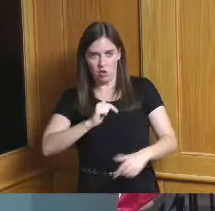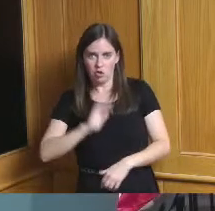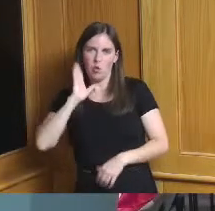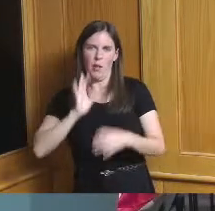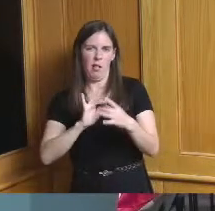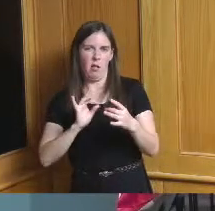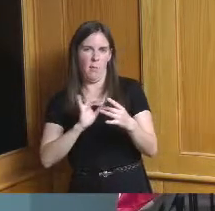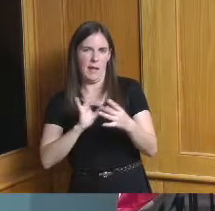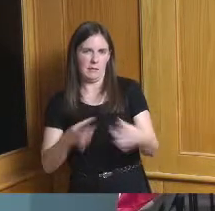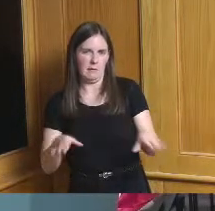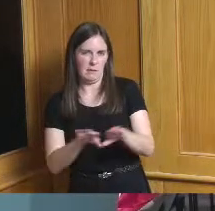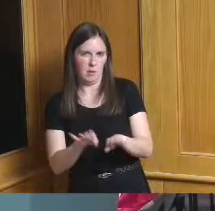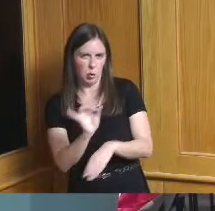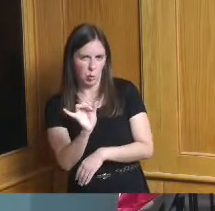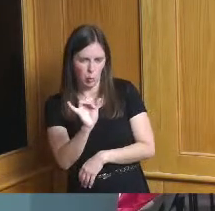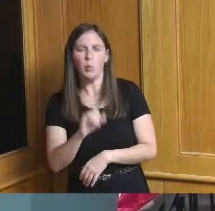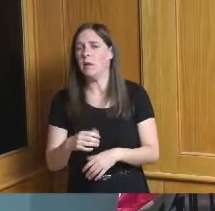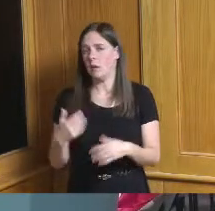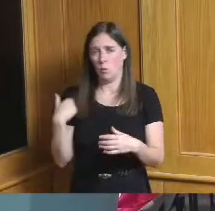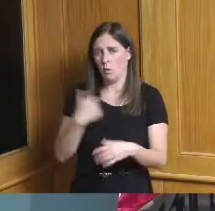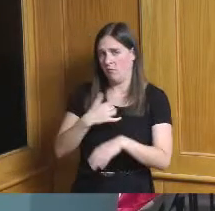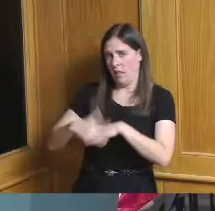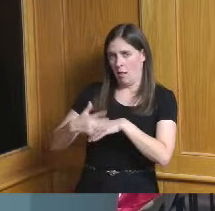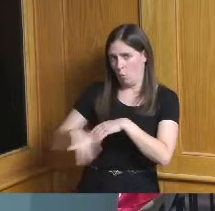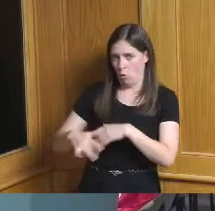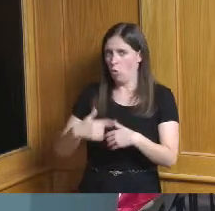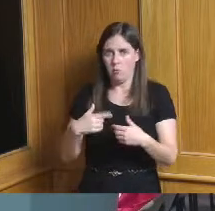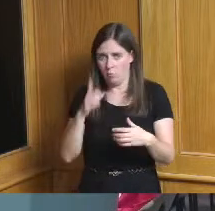and Steve Johns and I are here to answer any questions as well thank you thank you